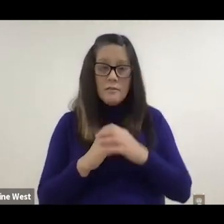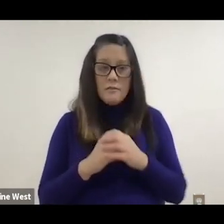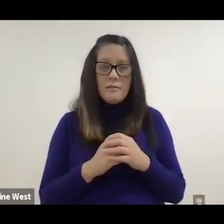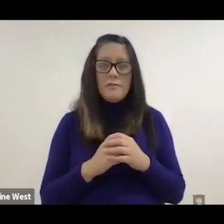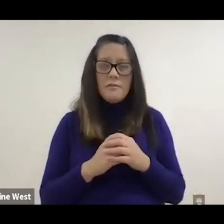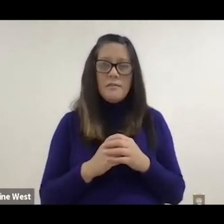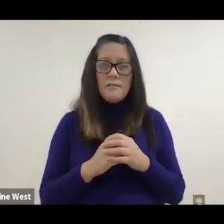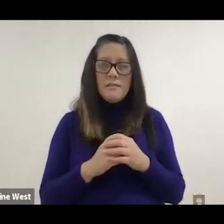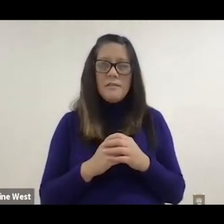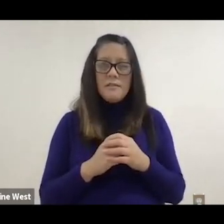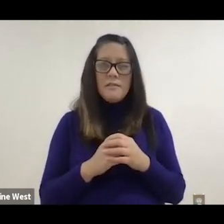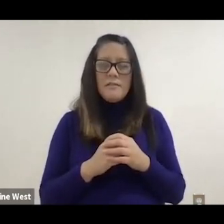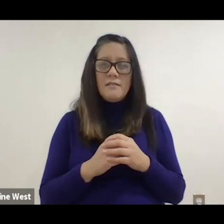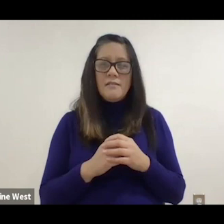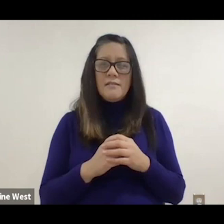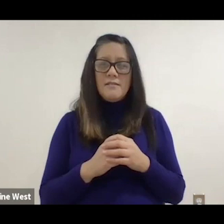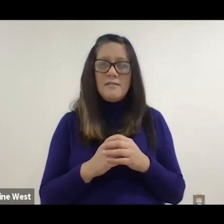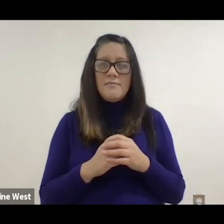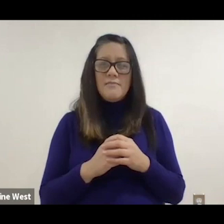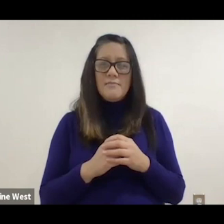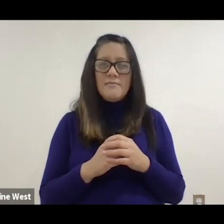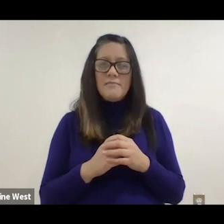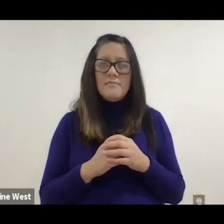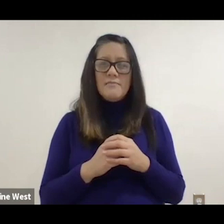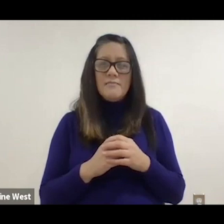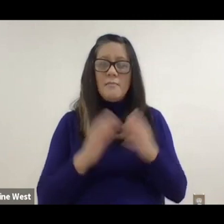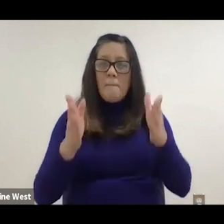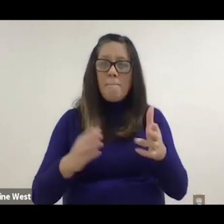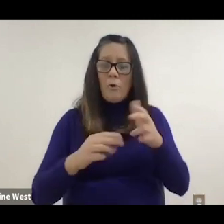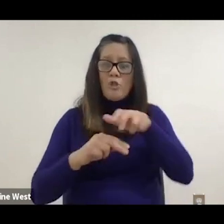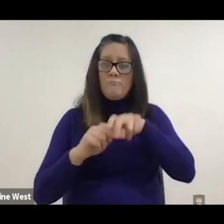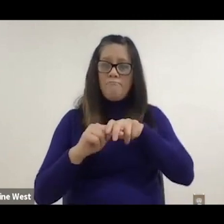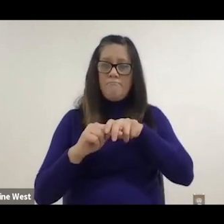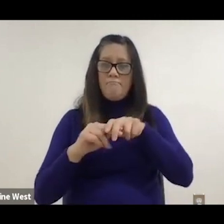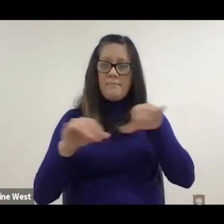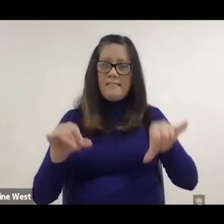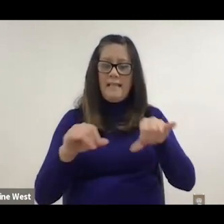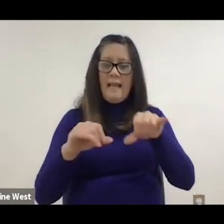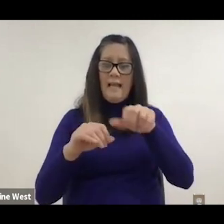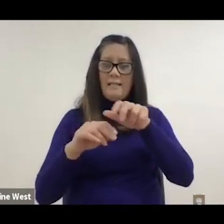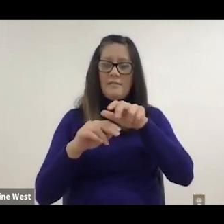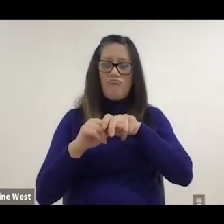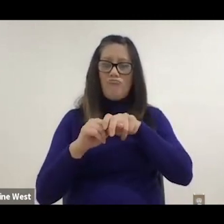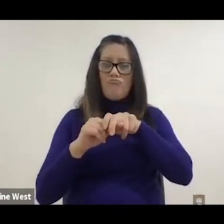and so here the other self leveling. Sides from front to back essentially so